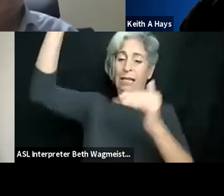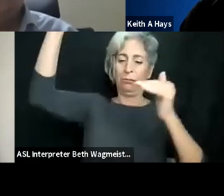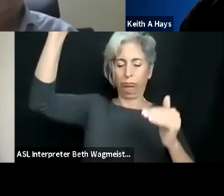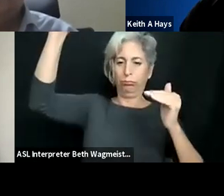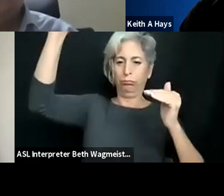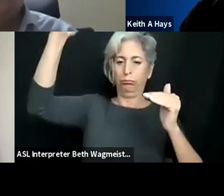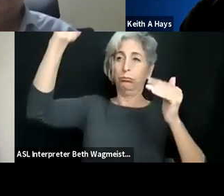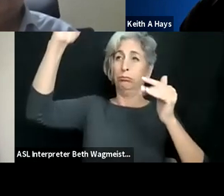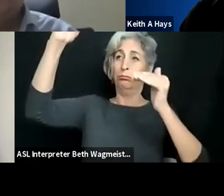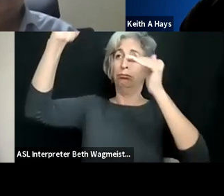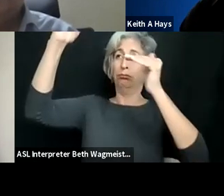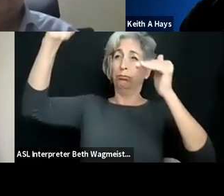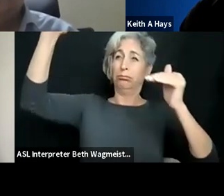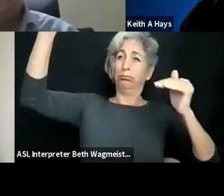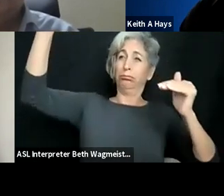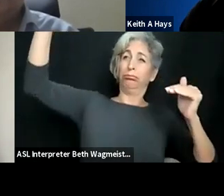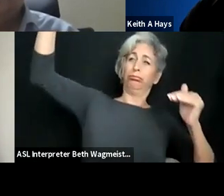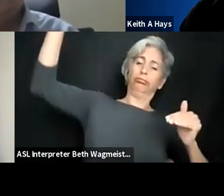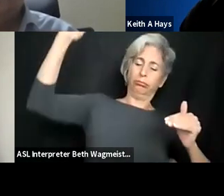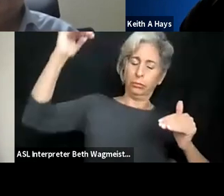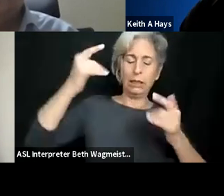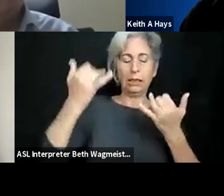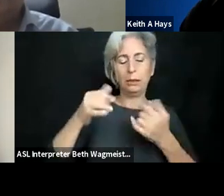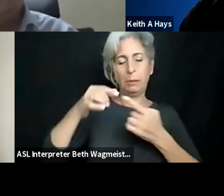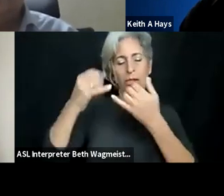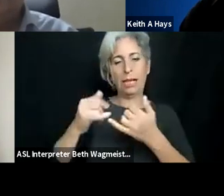personally have concerns that the gap between the most advanced